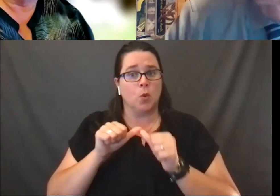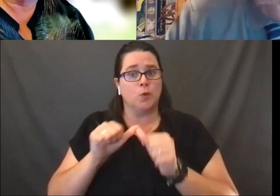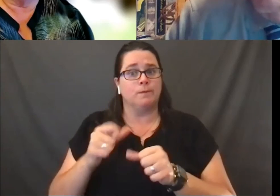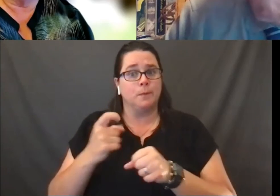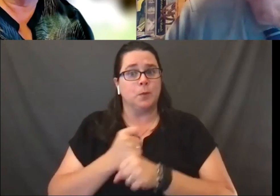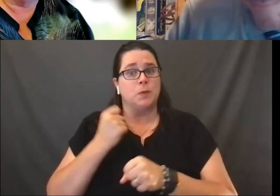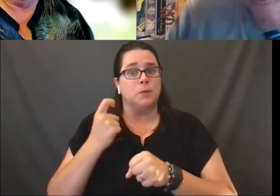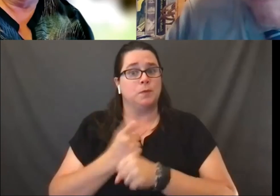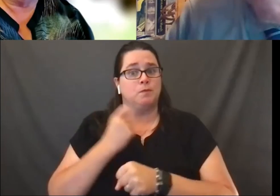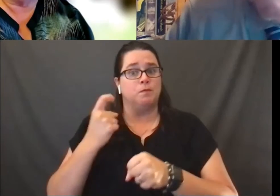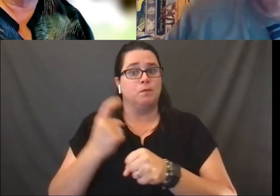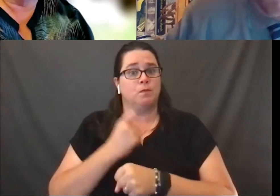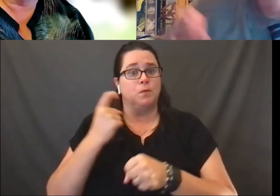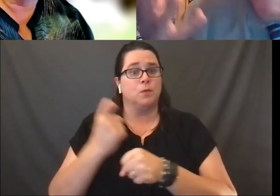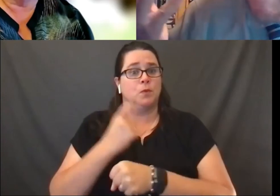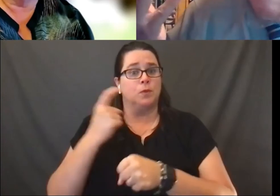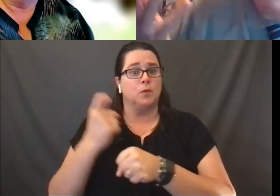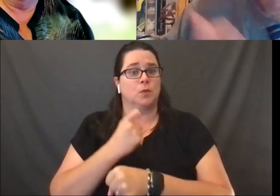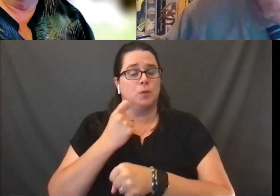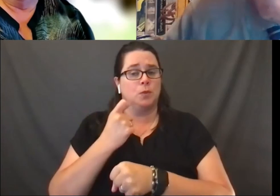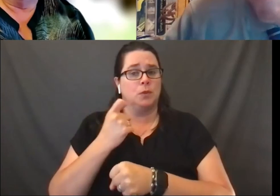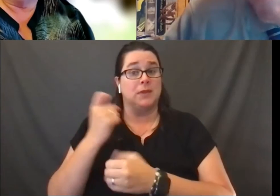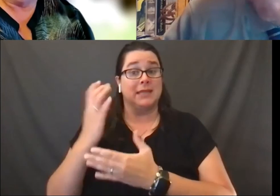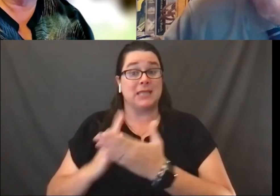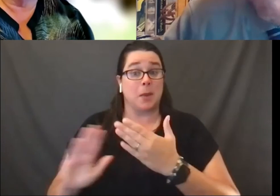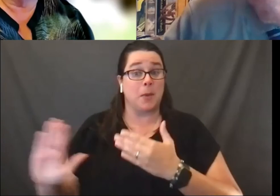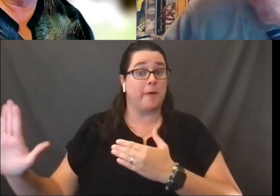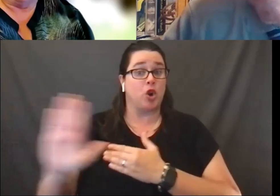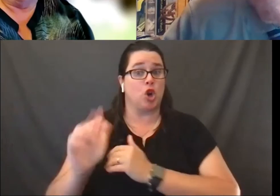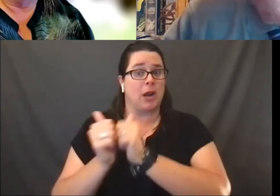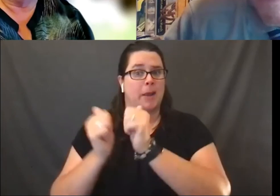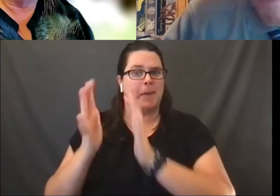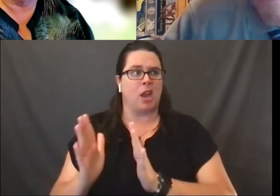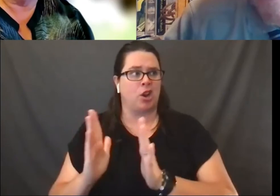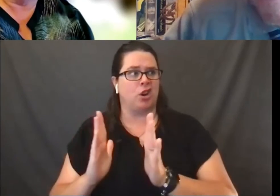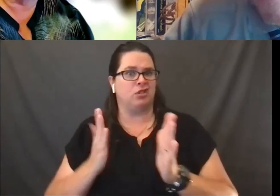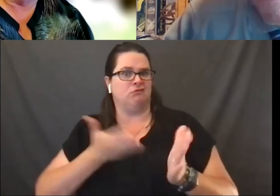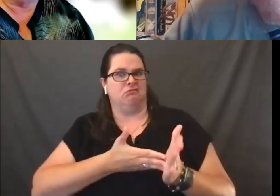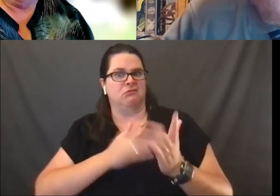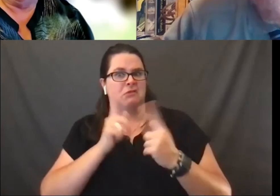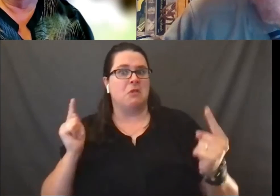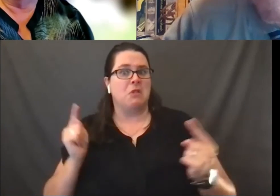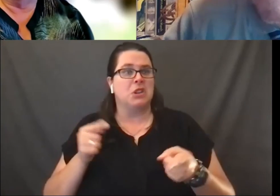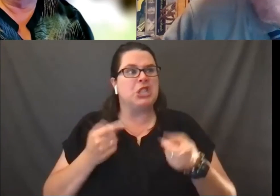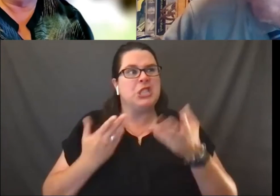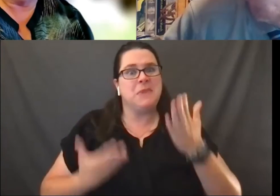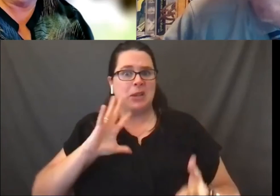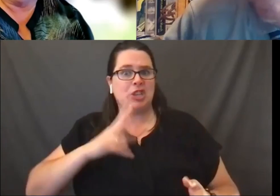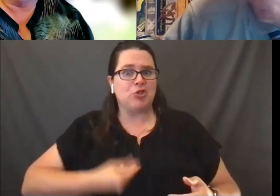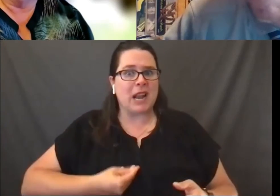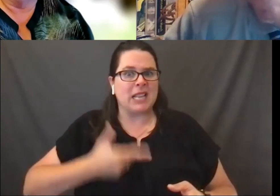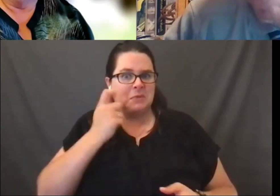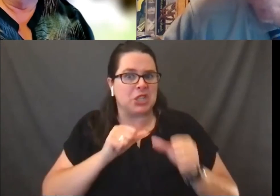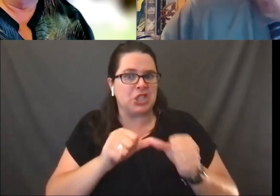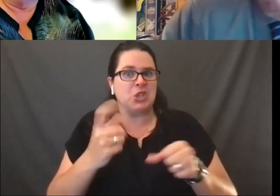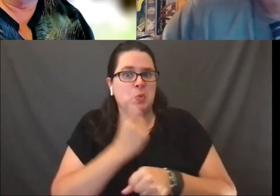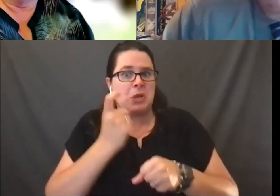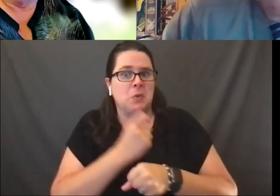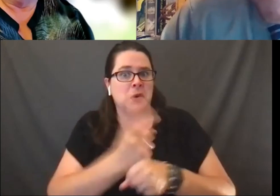was charged by some of her competitors as, well she must be trans cause she keeps winning.